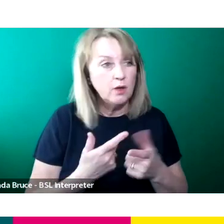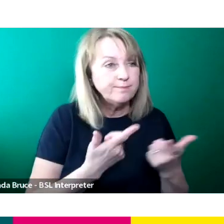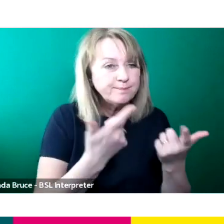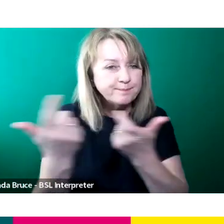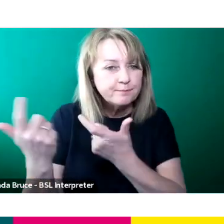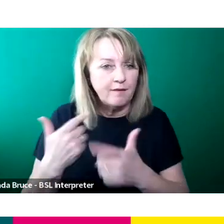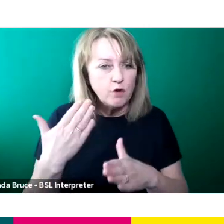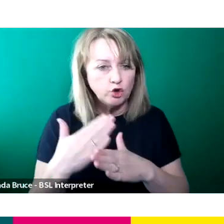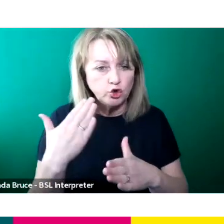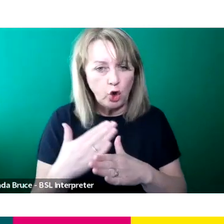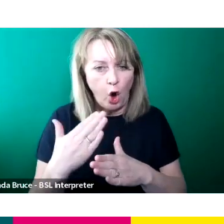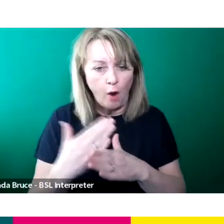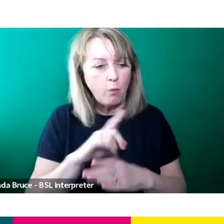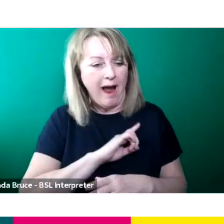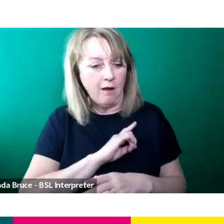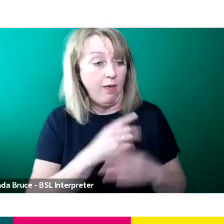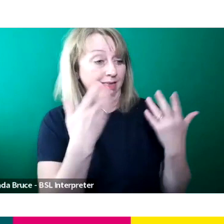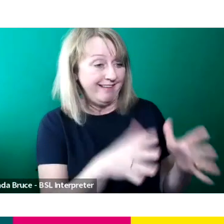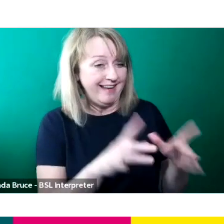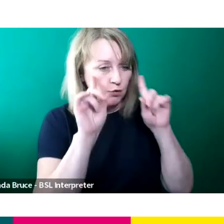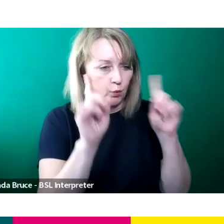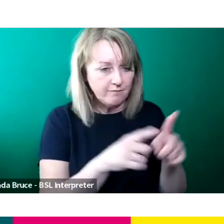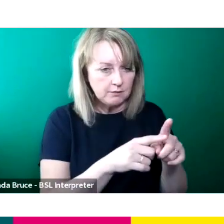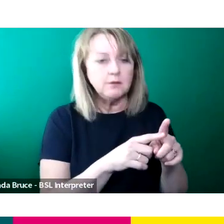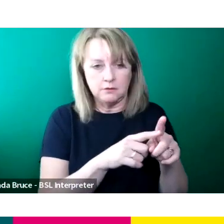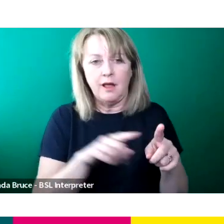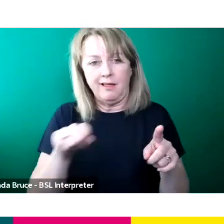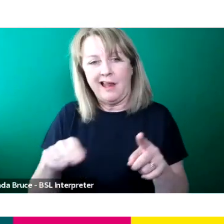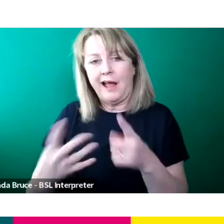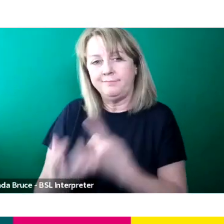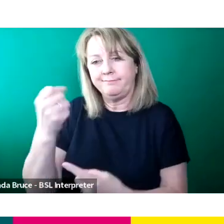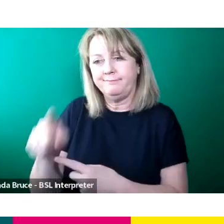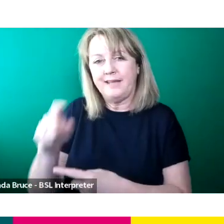that as I left uni I was able to catch up on the experience I've missed by starting a job basically.